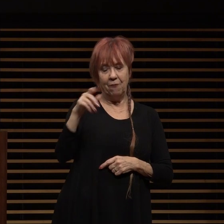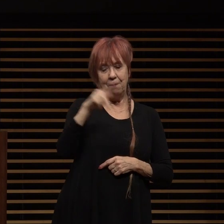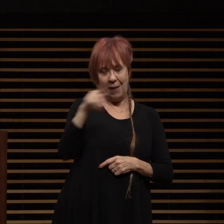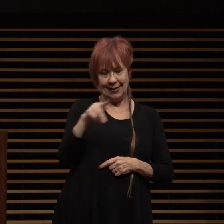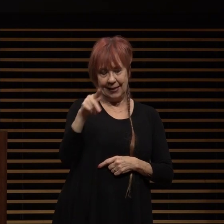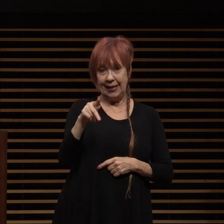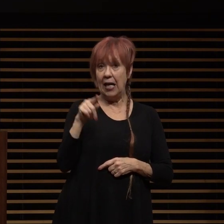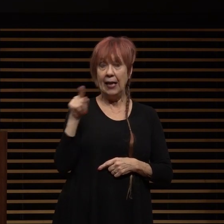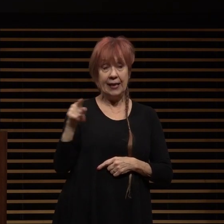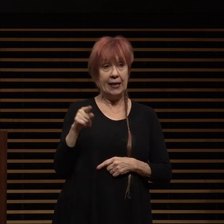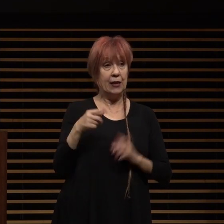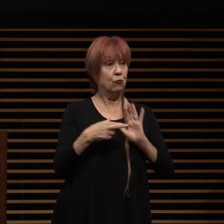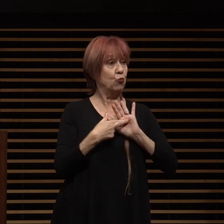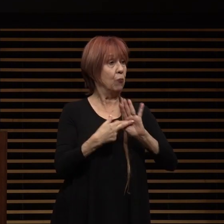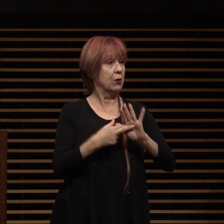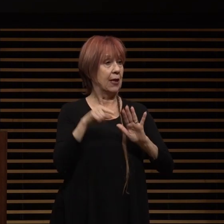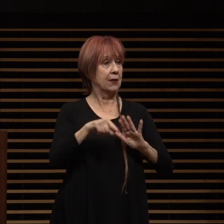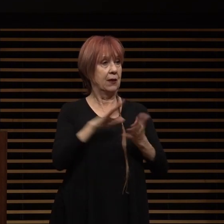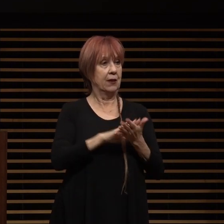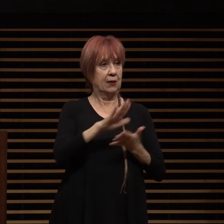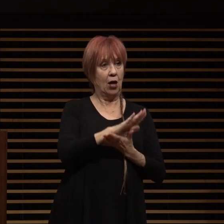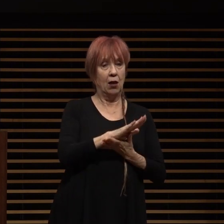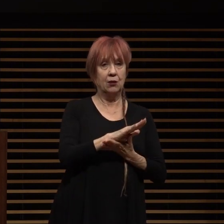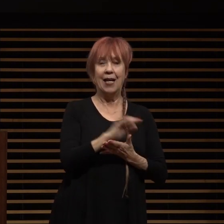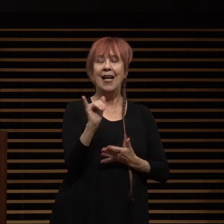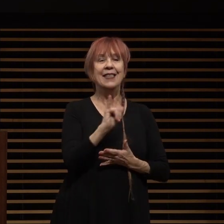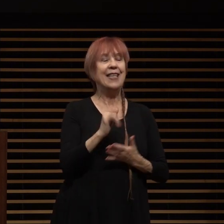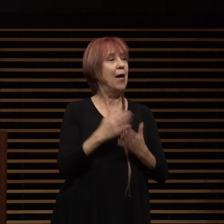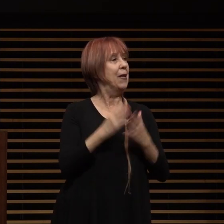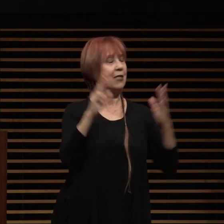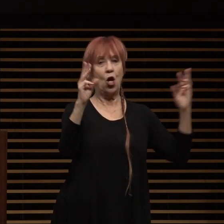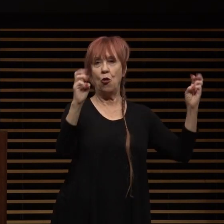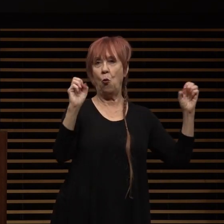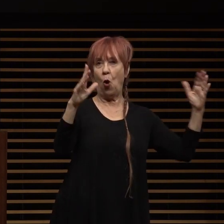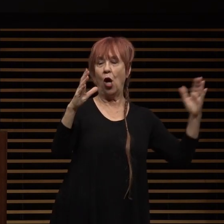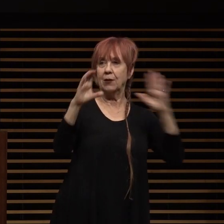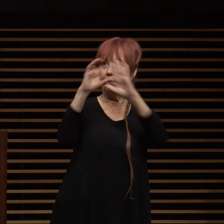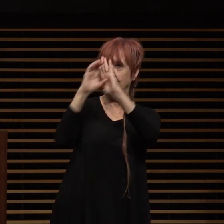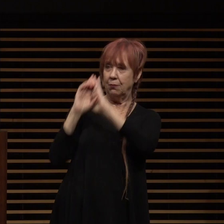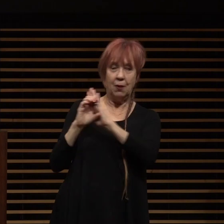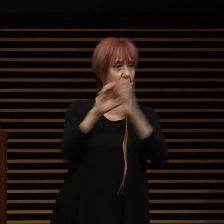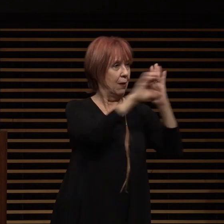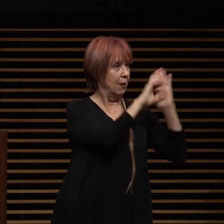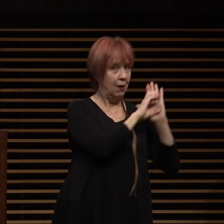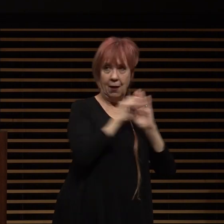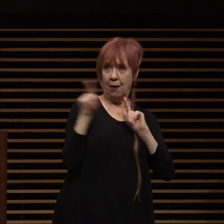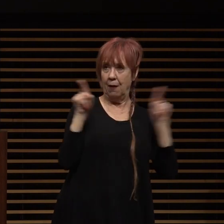similar to how the walls of the past presidents of pcc's associated students